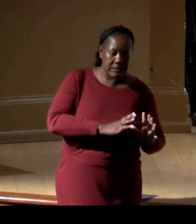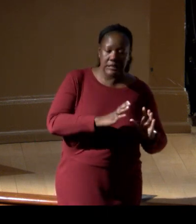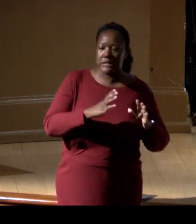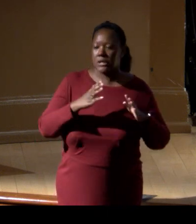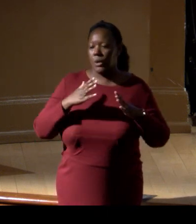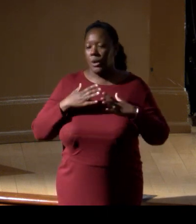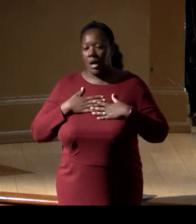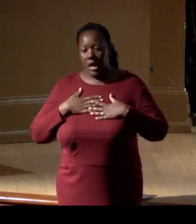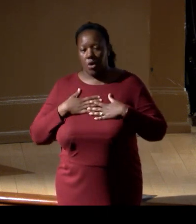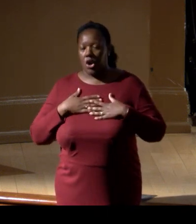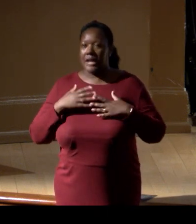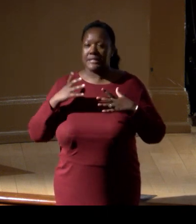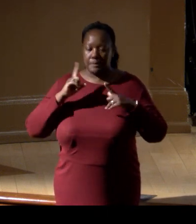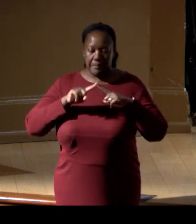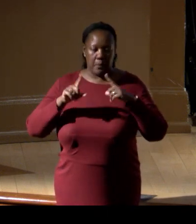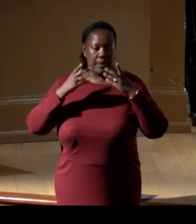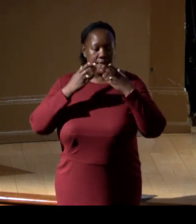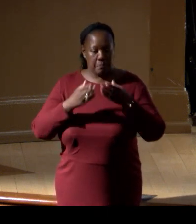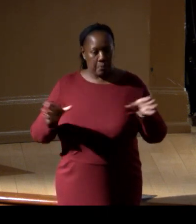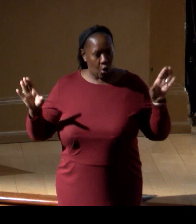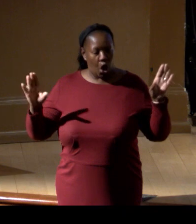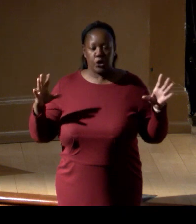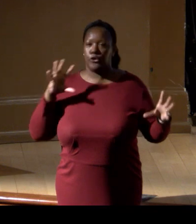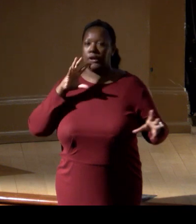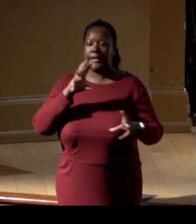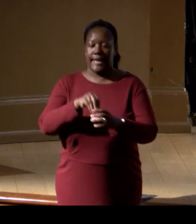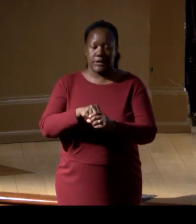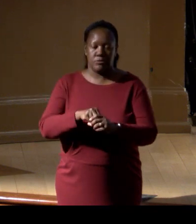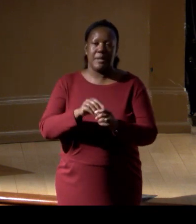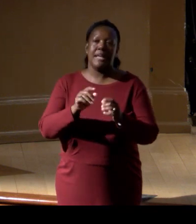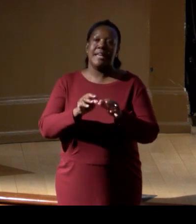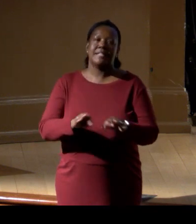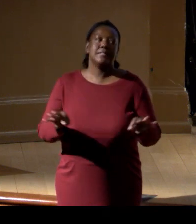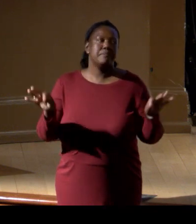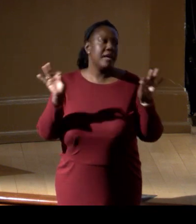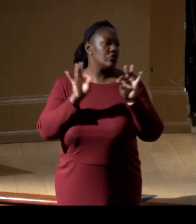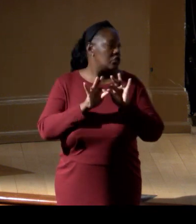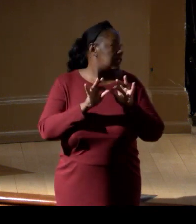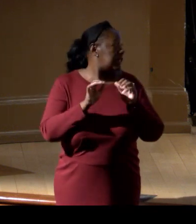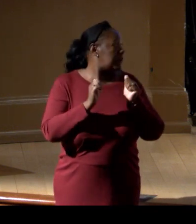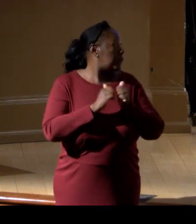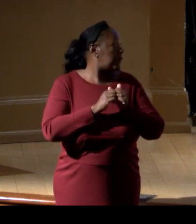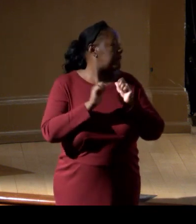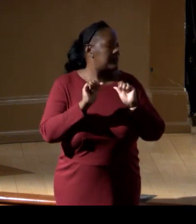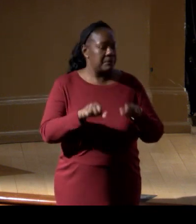but we have the broad community engagement. Particularly if there's a potential to use it for fisheries management,